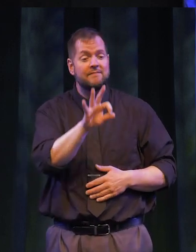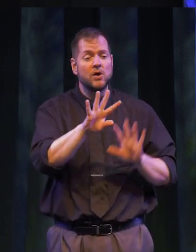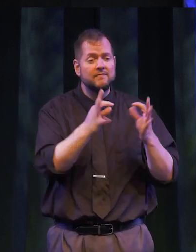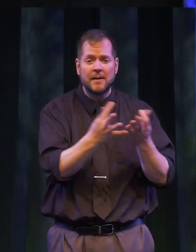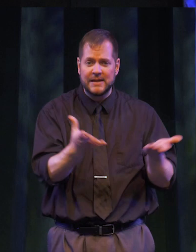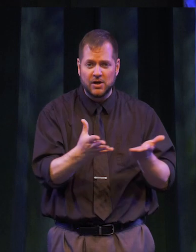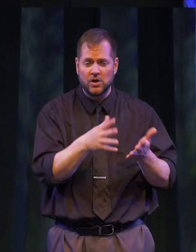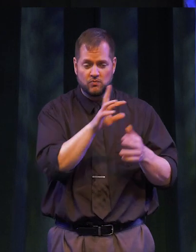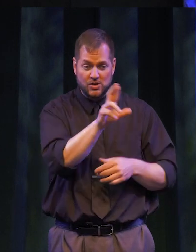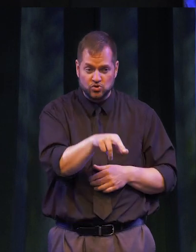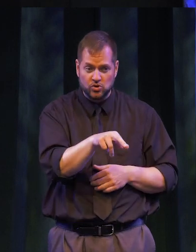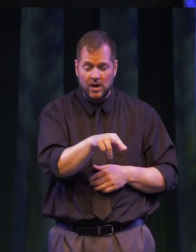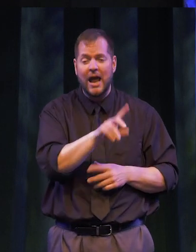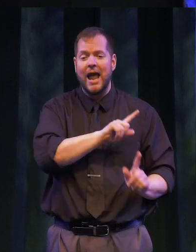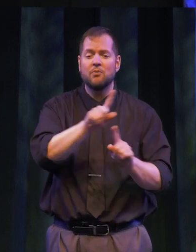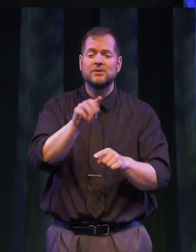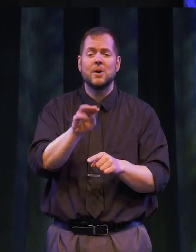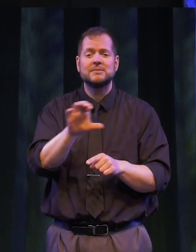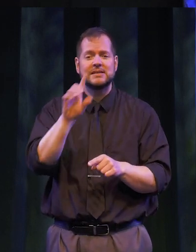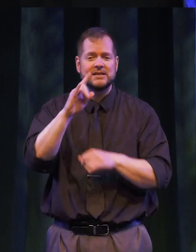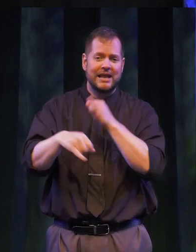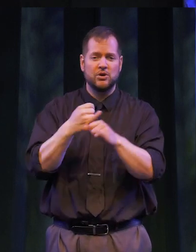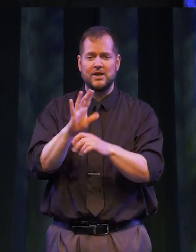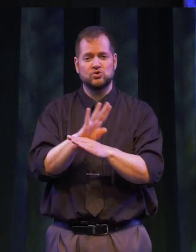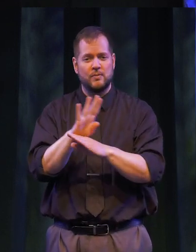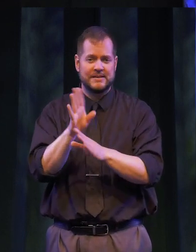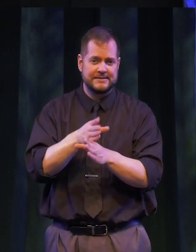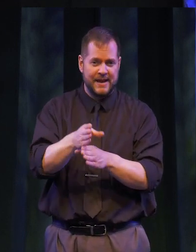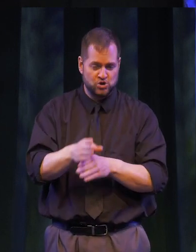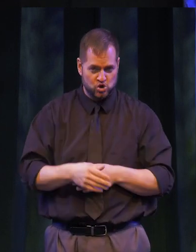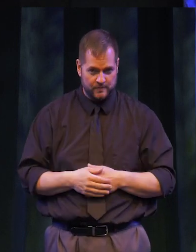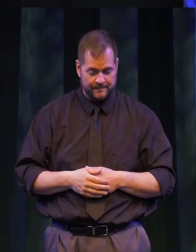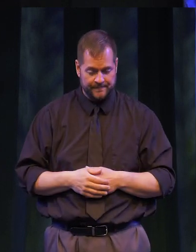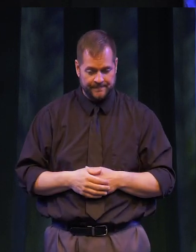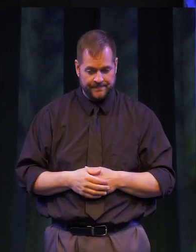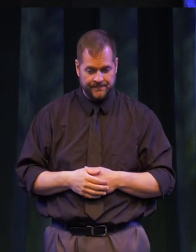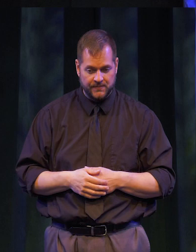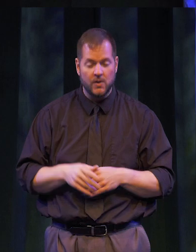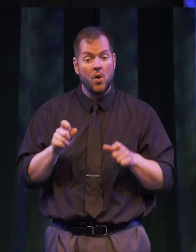in Rochester and enrolled at Monroe Community College as an international business major.